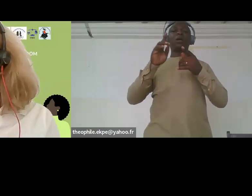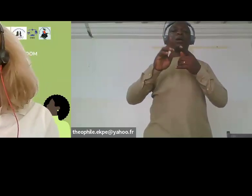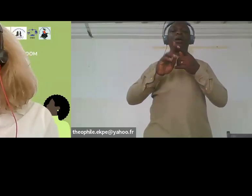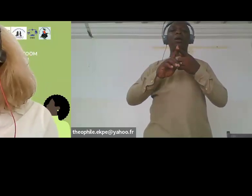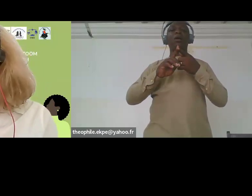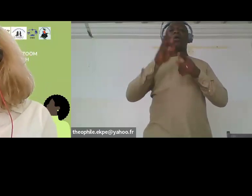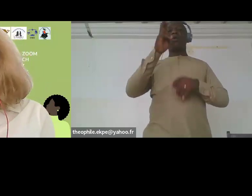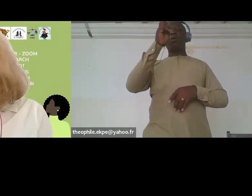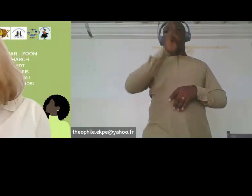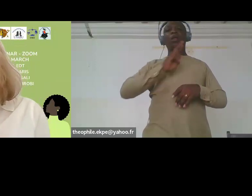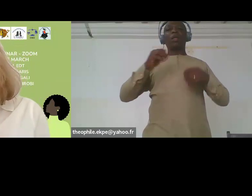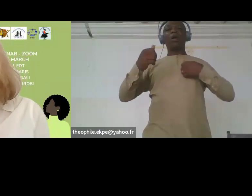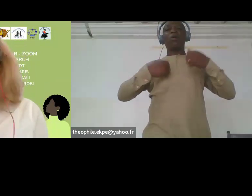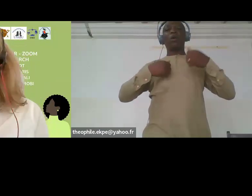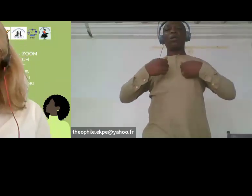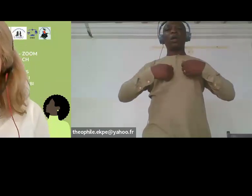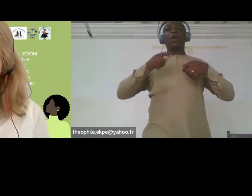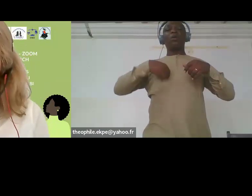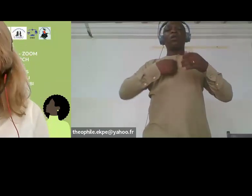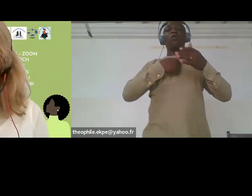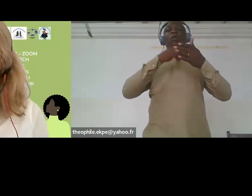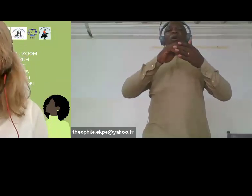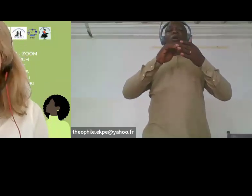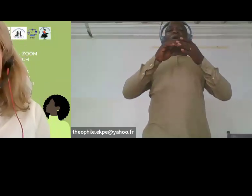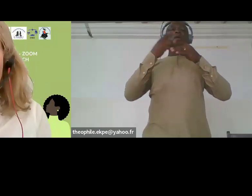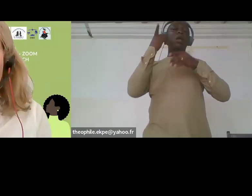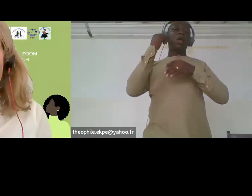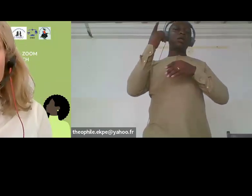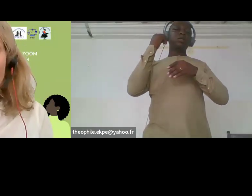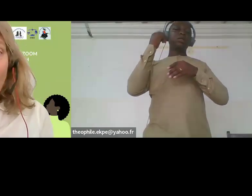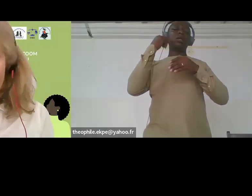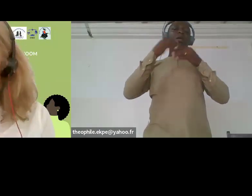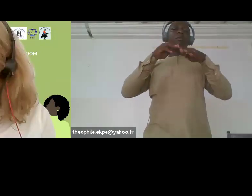and at that occasion we did record a very strong message from Janet.